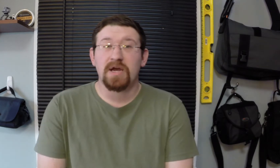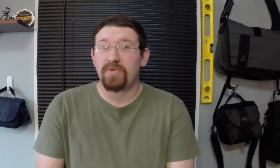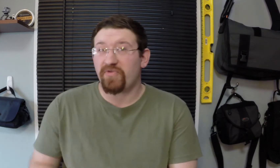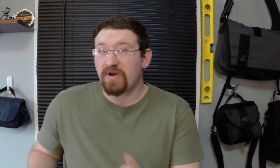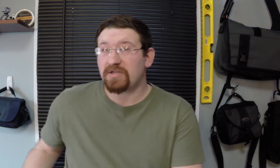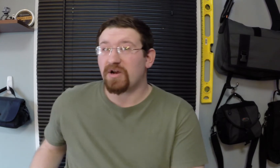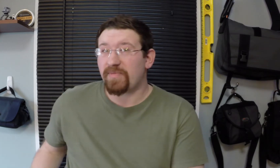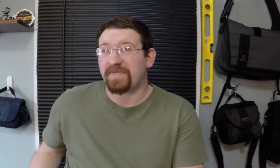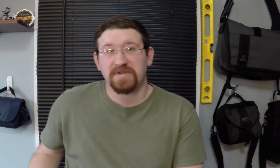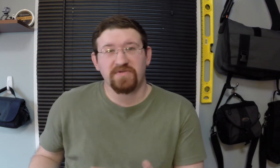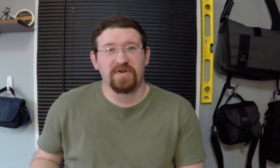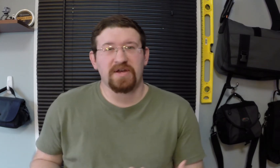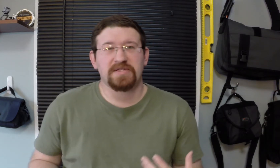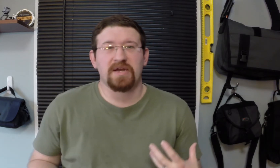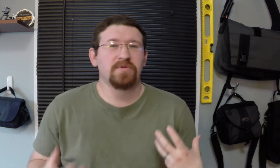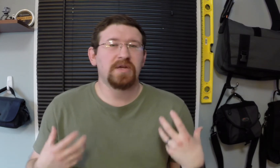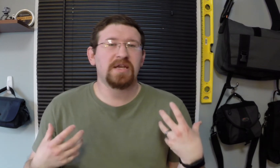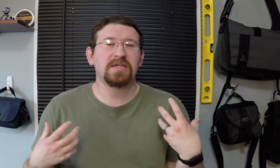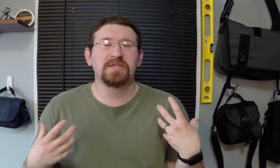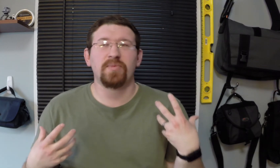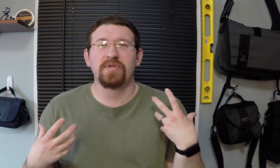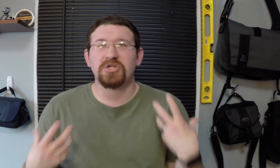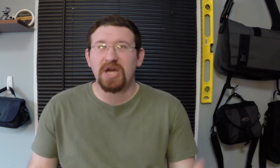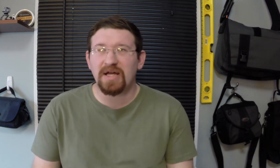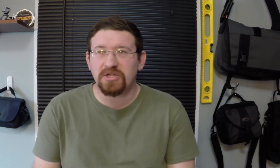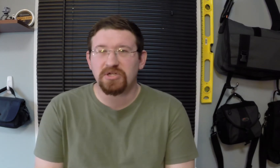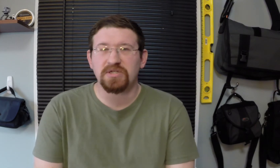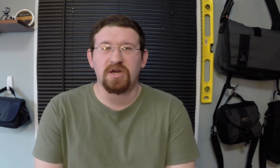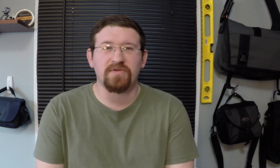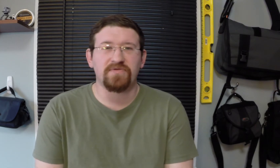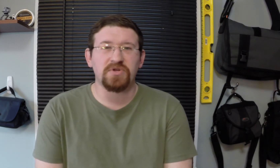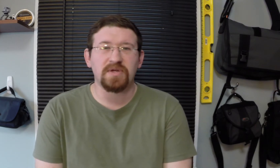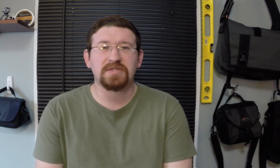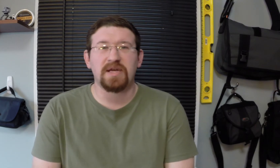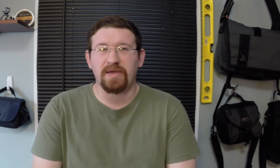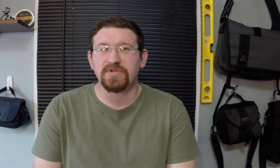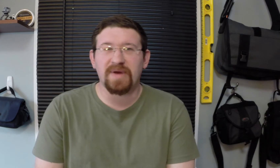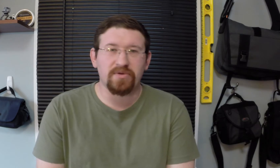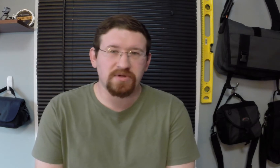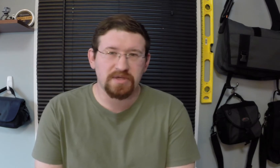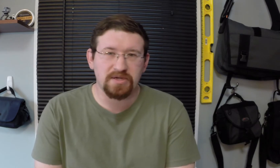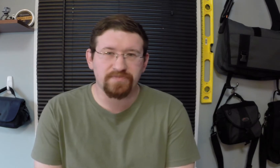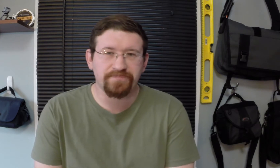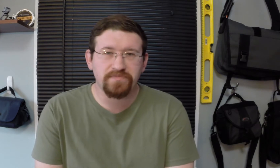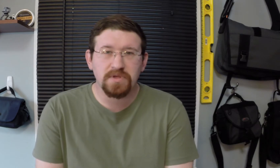Now before I talk about this device, I want to get into some of the challenges of doing sign language Bible translation.